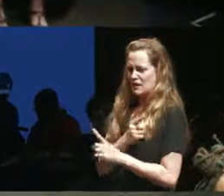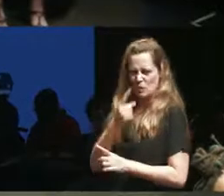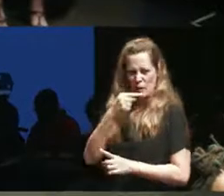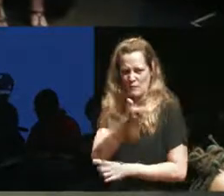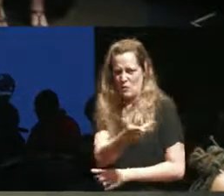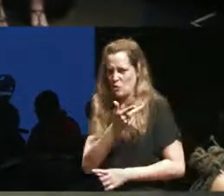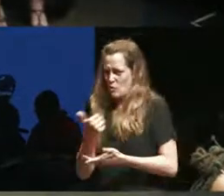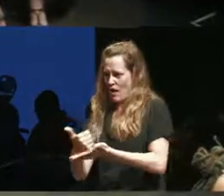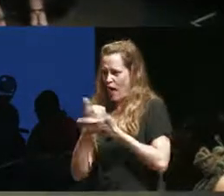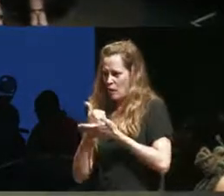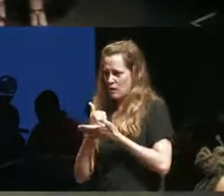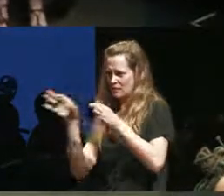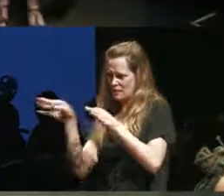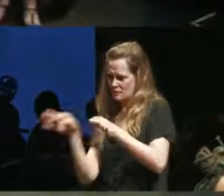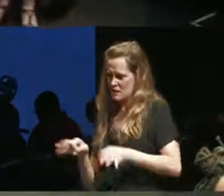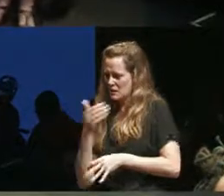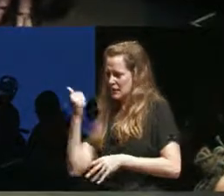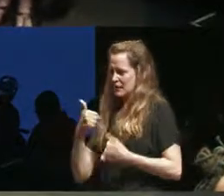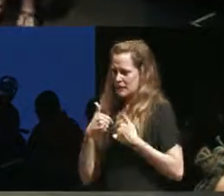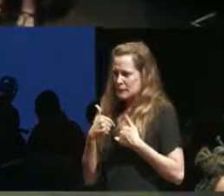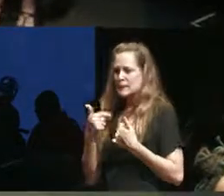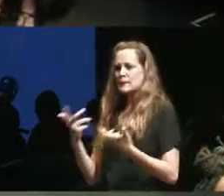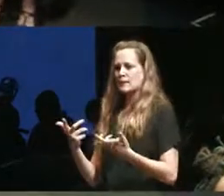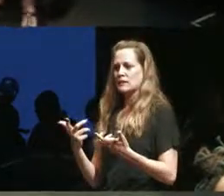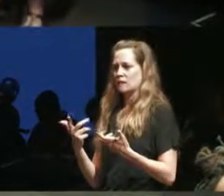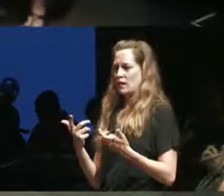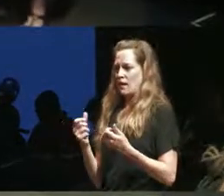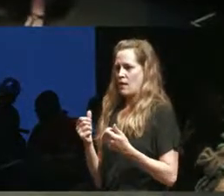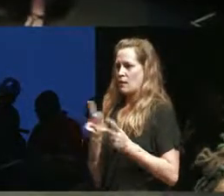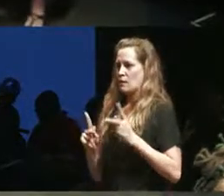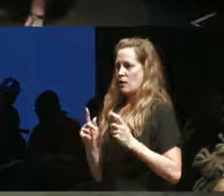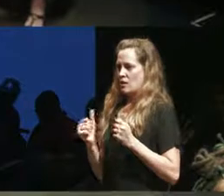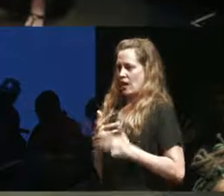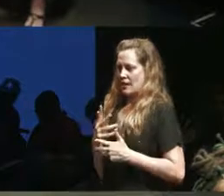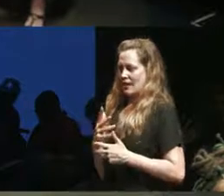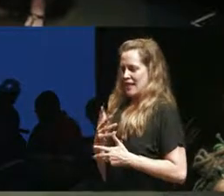articulate this is this notion of fear to speak I think that even happens at